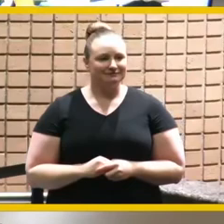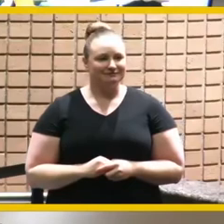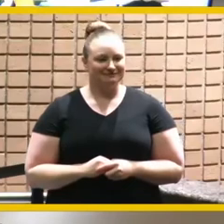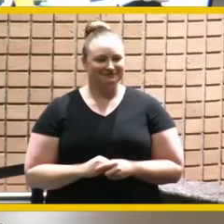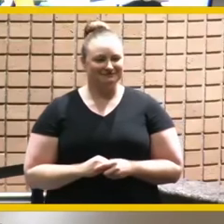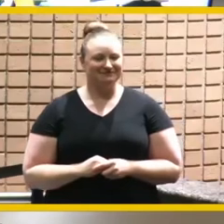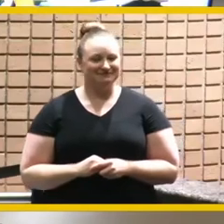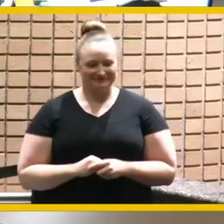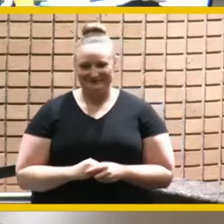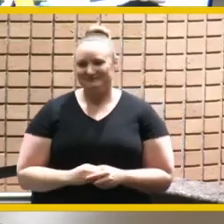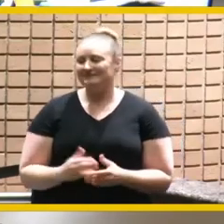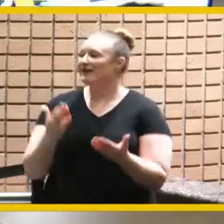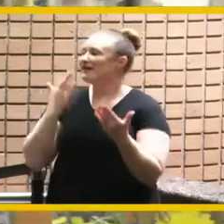thank you chief and we also have tonight